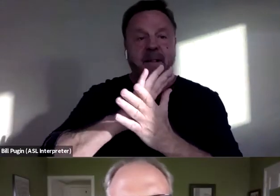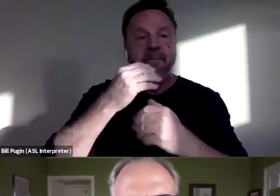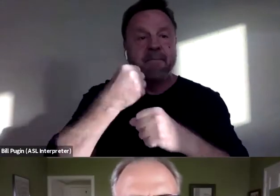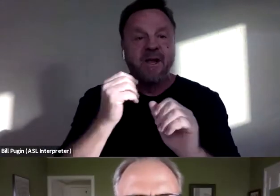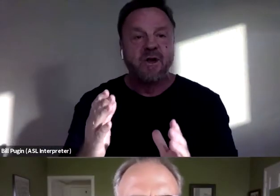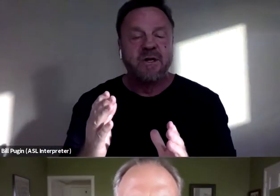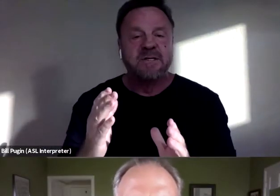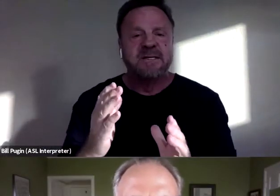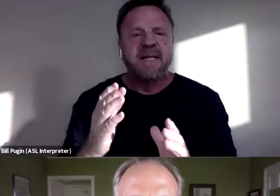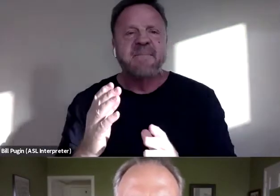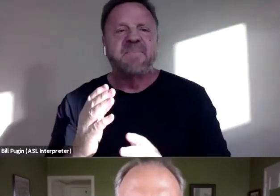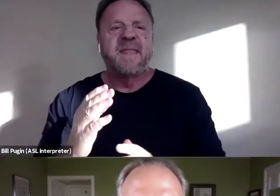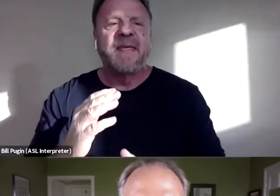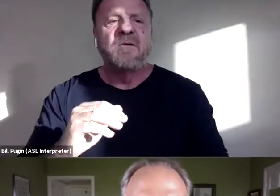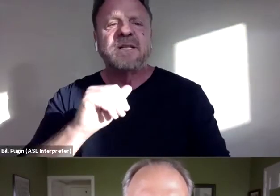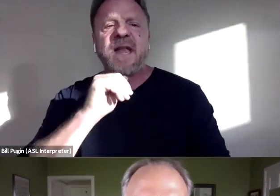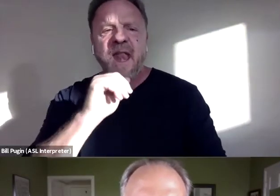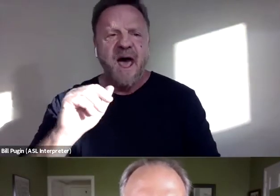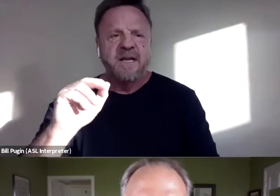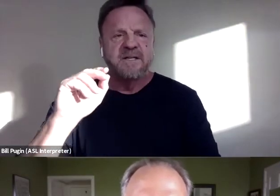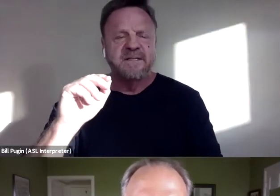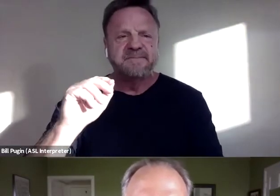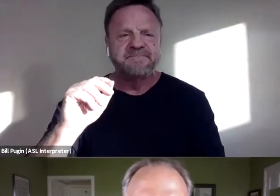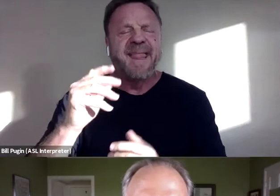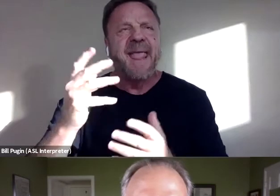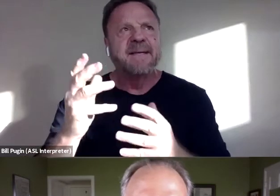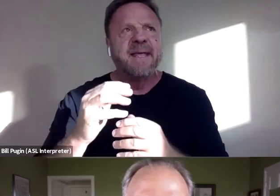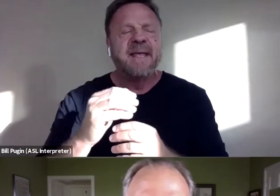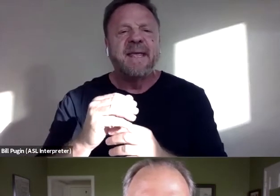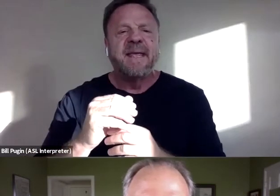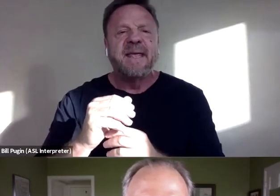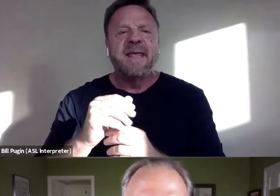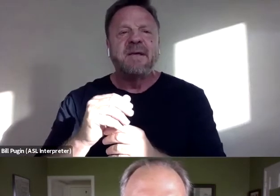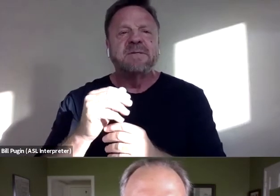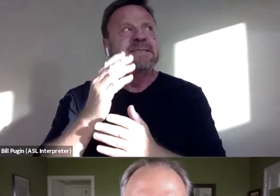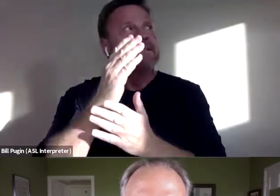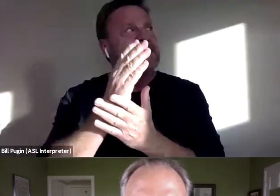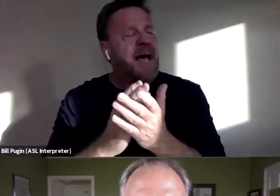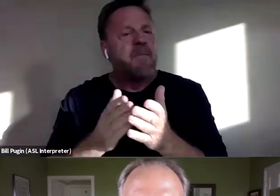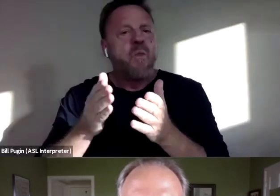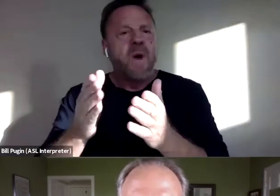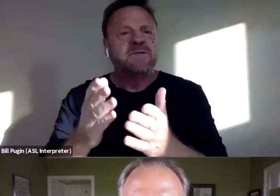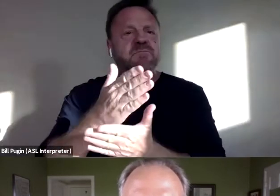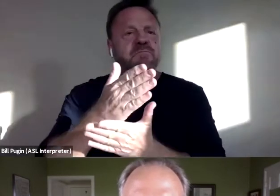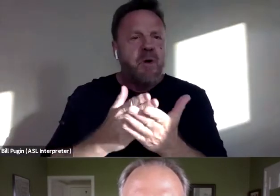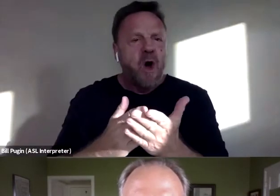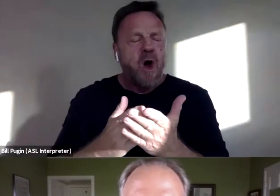it was actually not just not a, I mean, it was actually in some ways part of why I think their curiosity